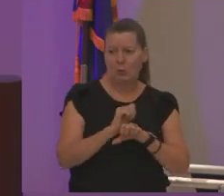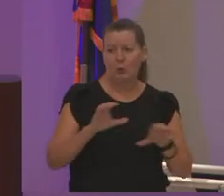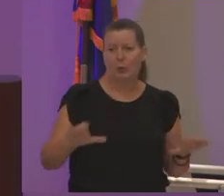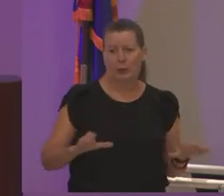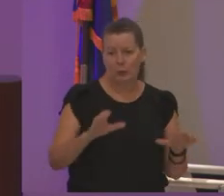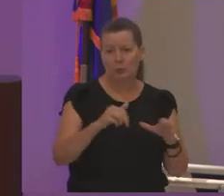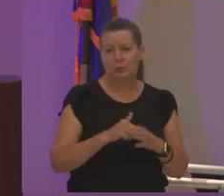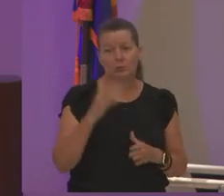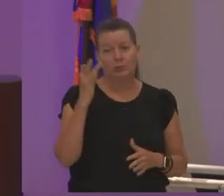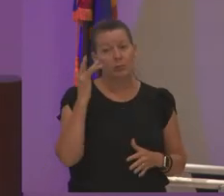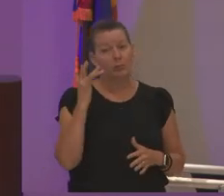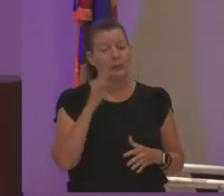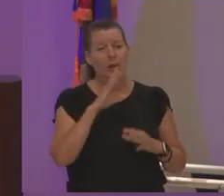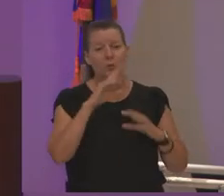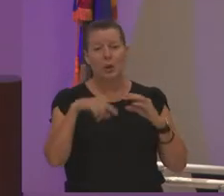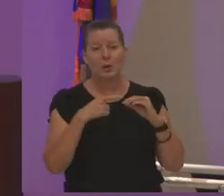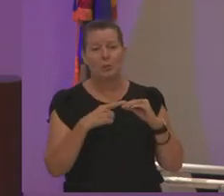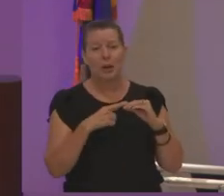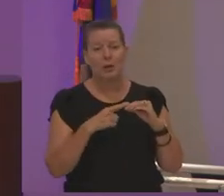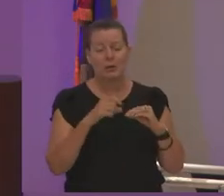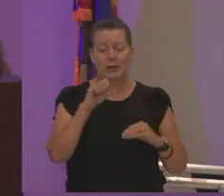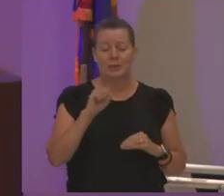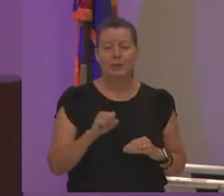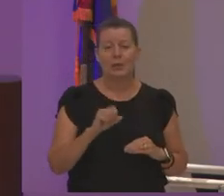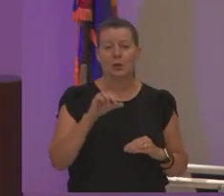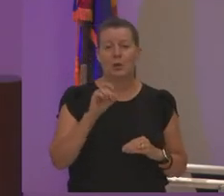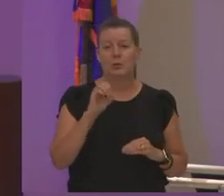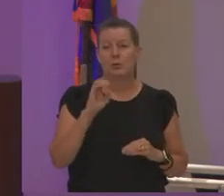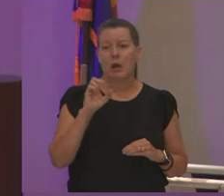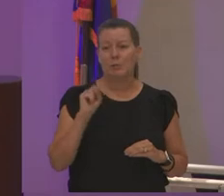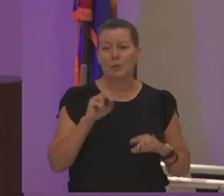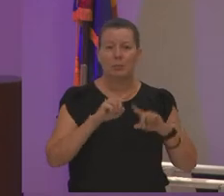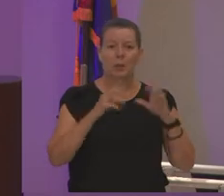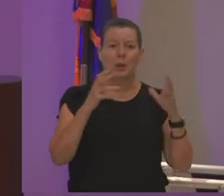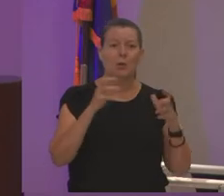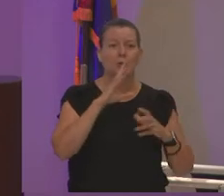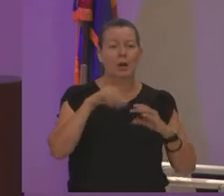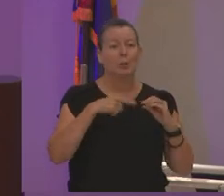because i talk about southern and dobson but i also want to talk about the love that i found